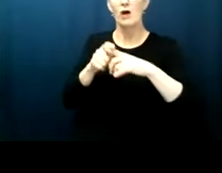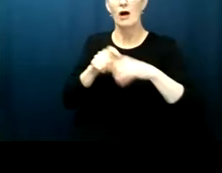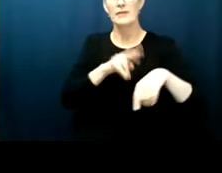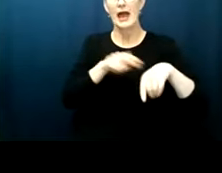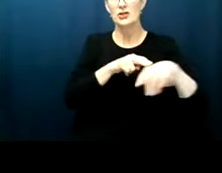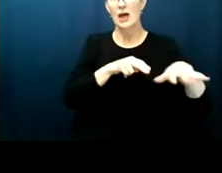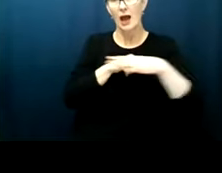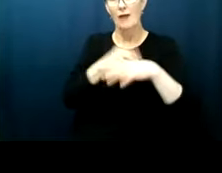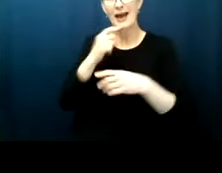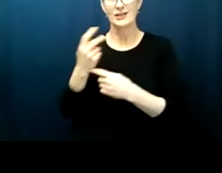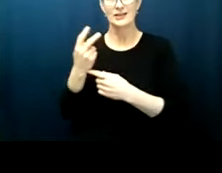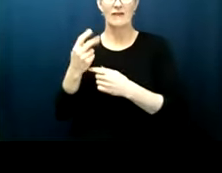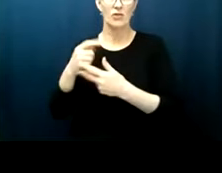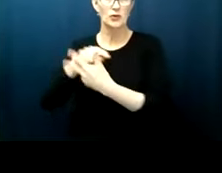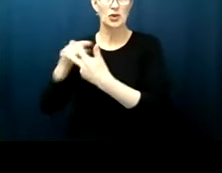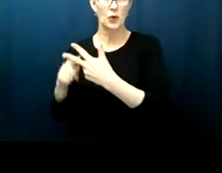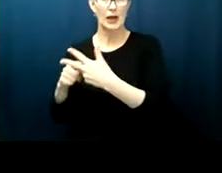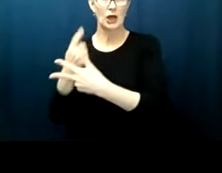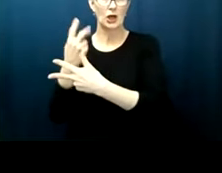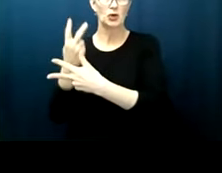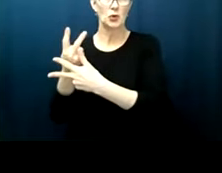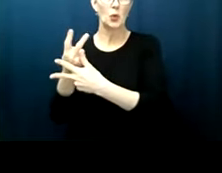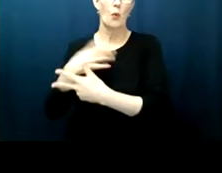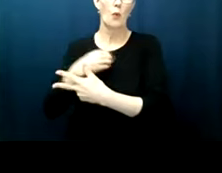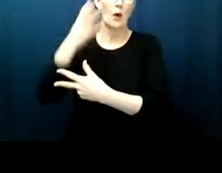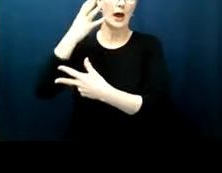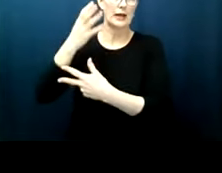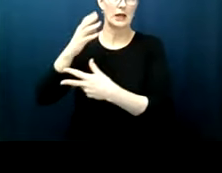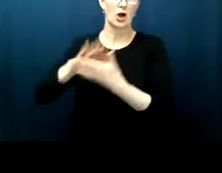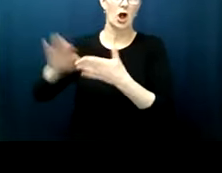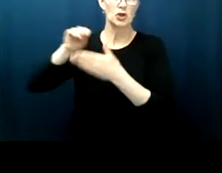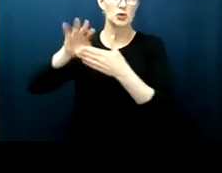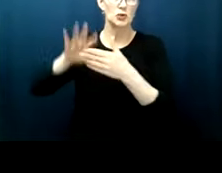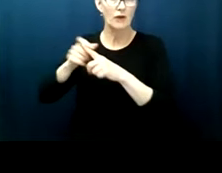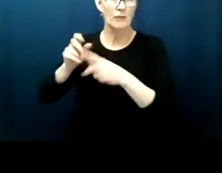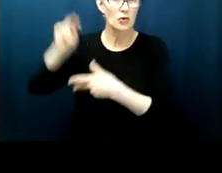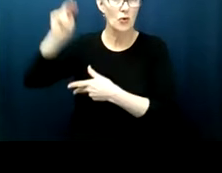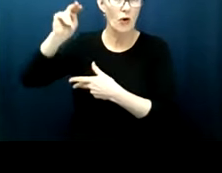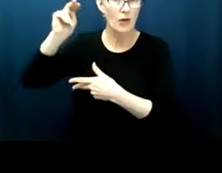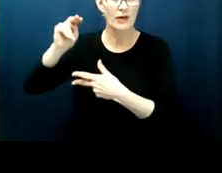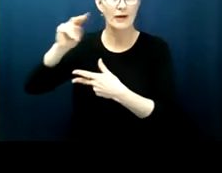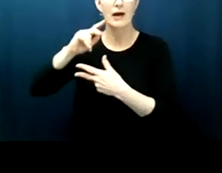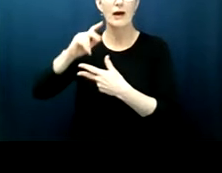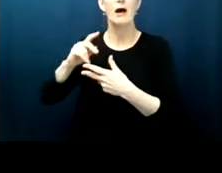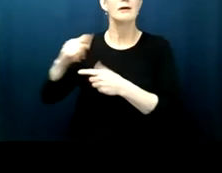were white college students from the north many many many african-american activists but also just